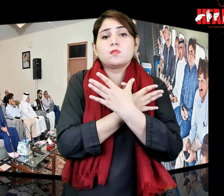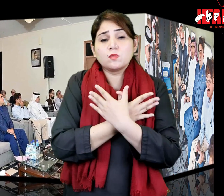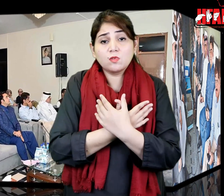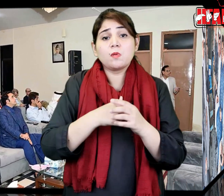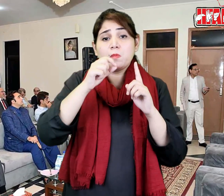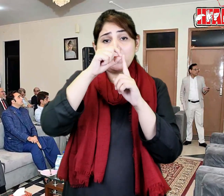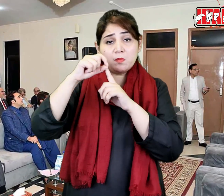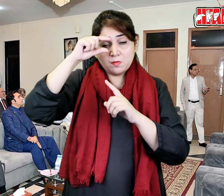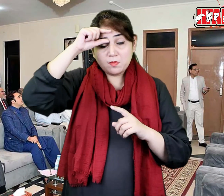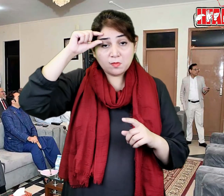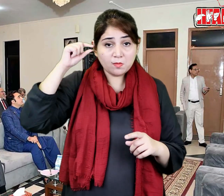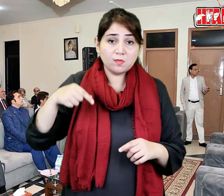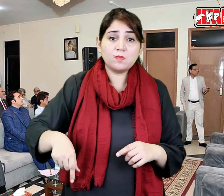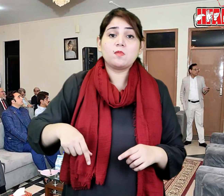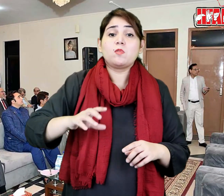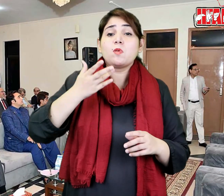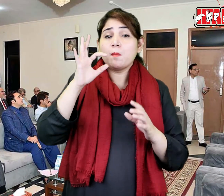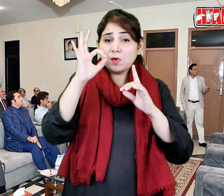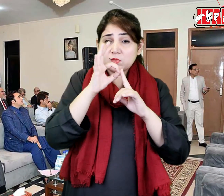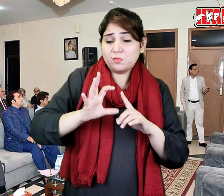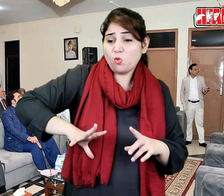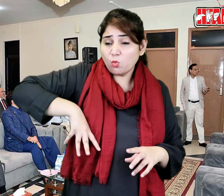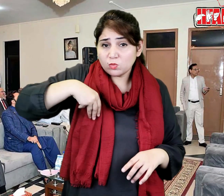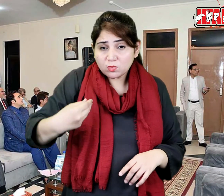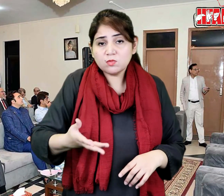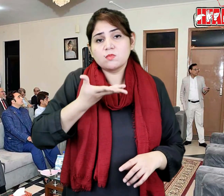Foreign Minister Bilawal Bhutto briefed them about the losses in Pakistan.